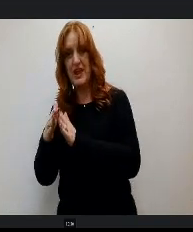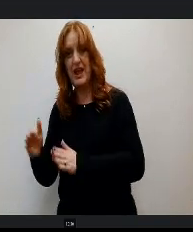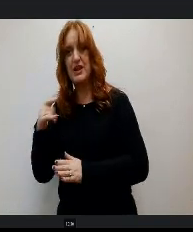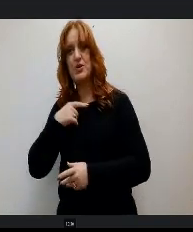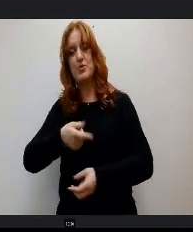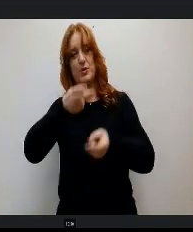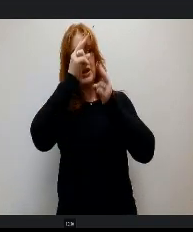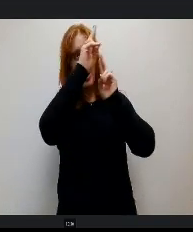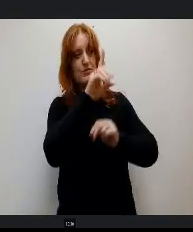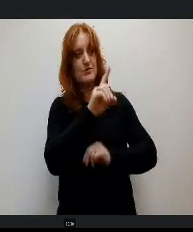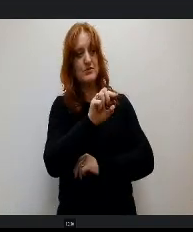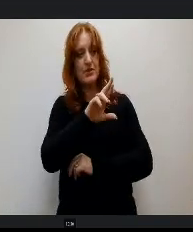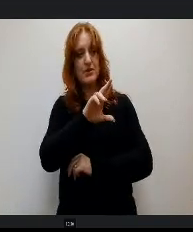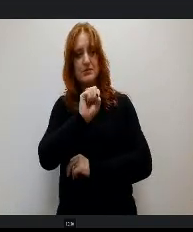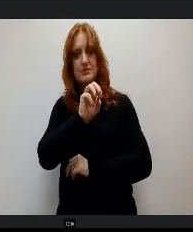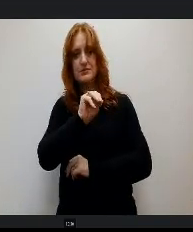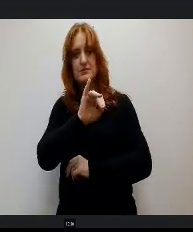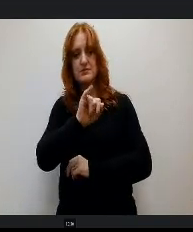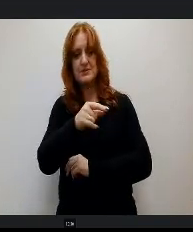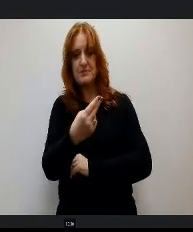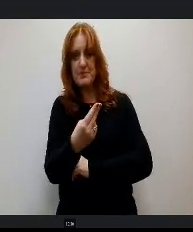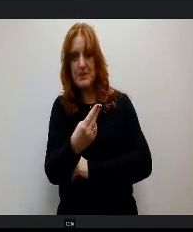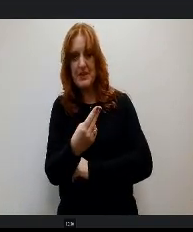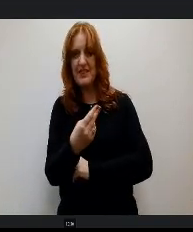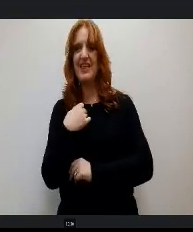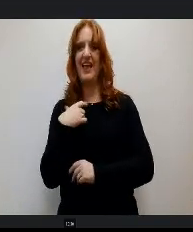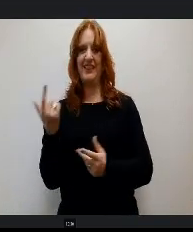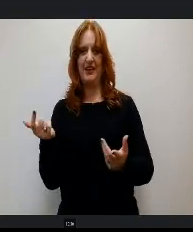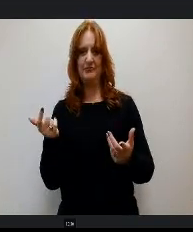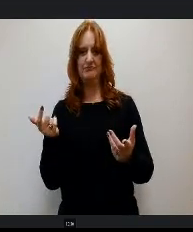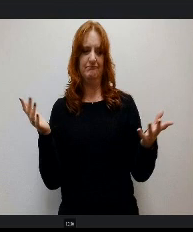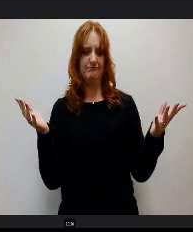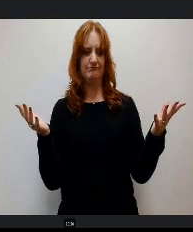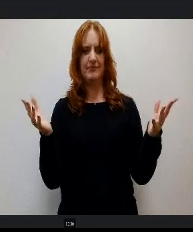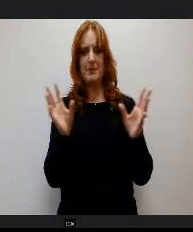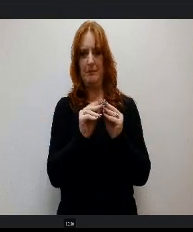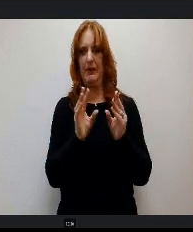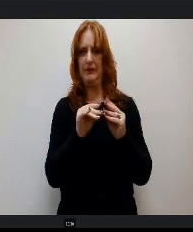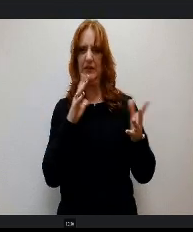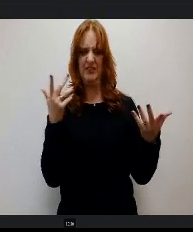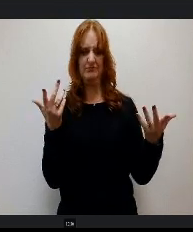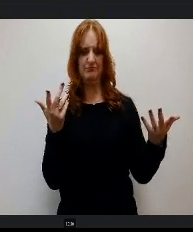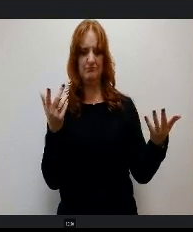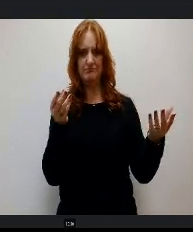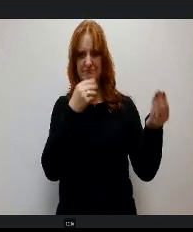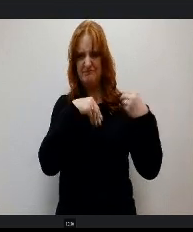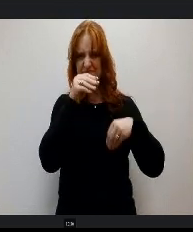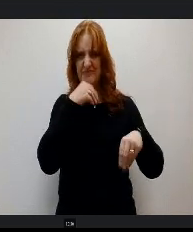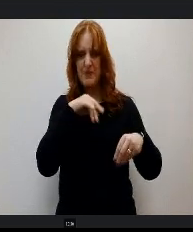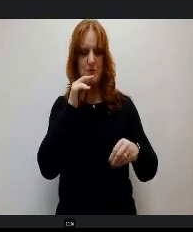At a reception that we had for him and I know we just appreciate the many years that